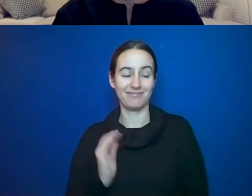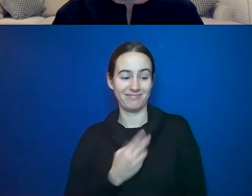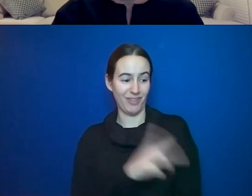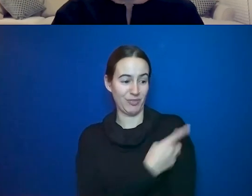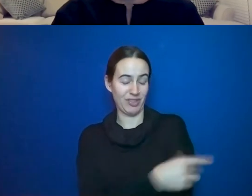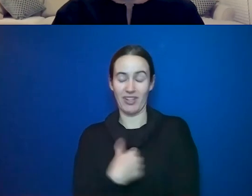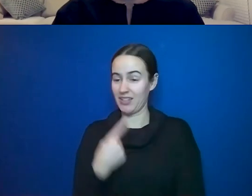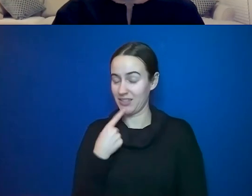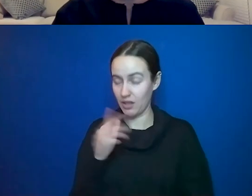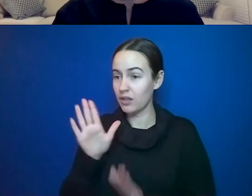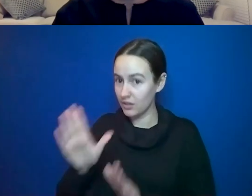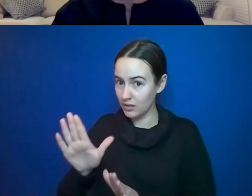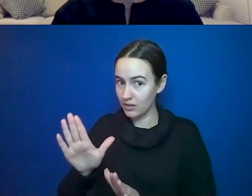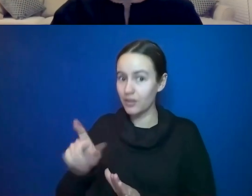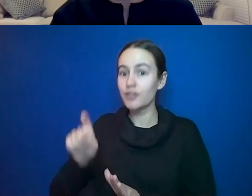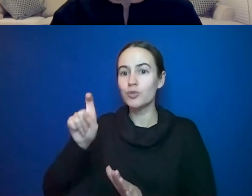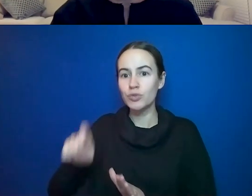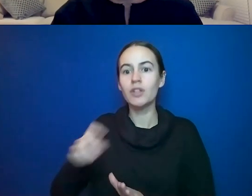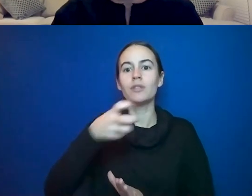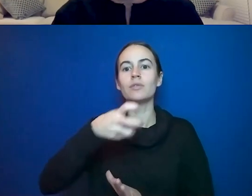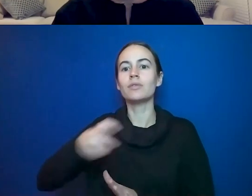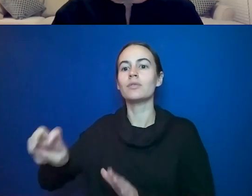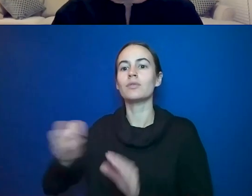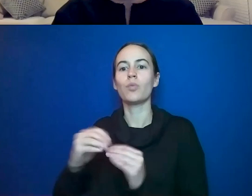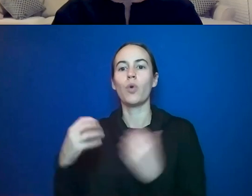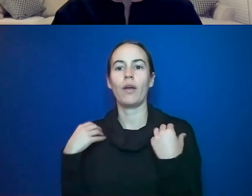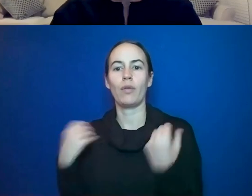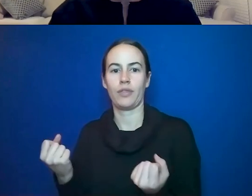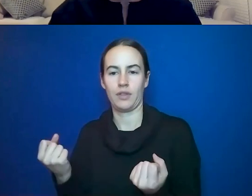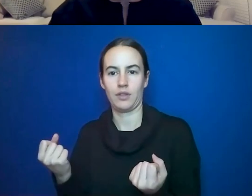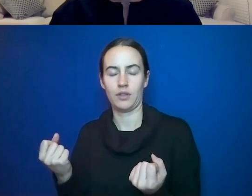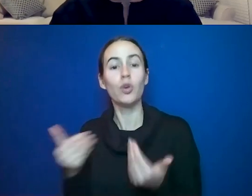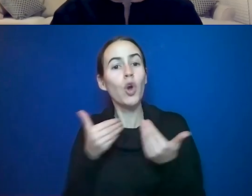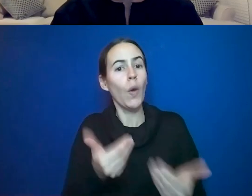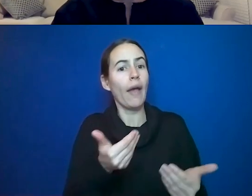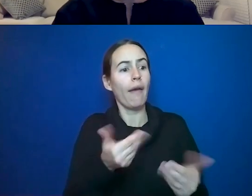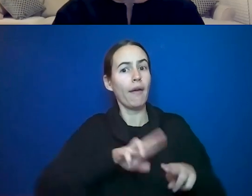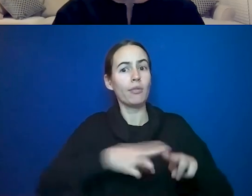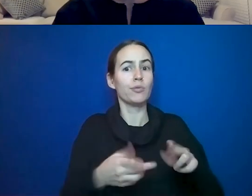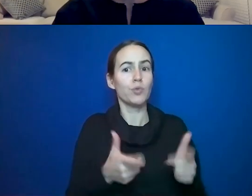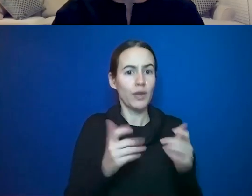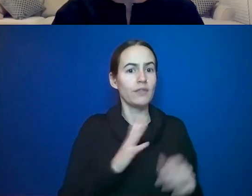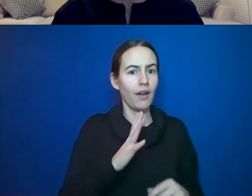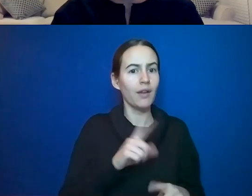healthy diet, lose your quick little weight then we have to have you transition.